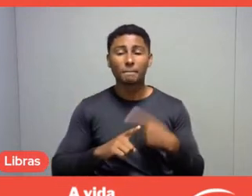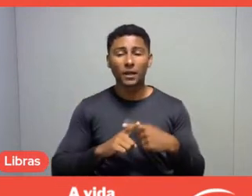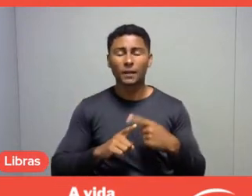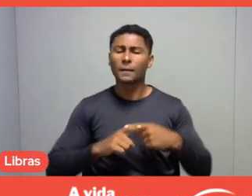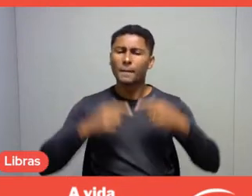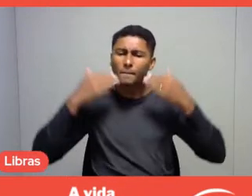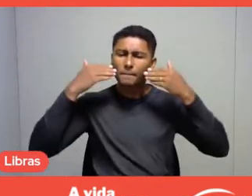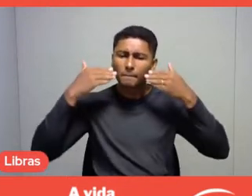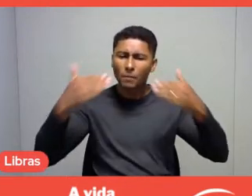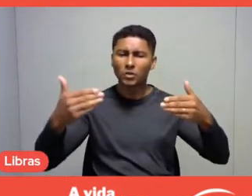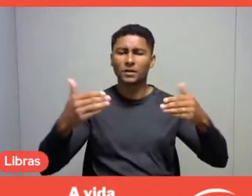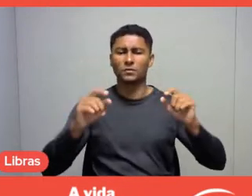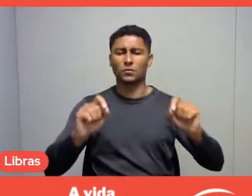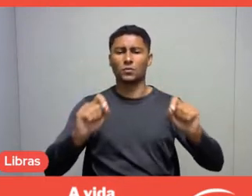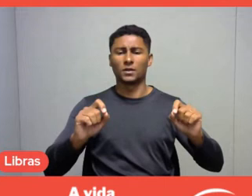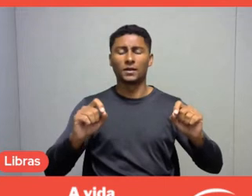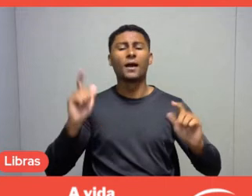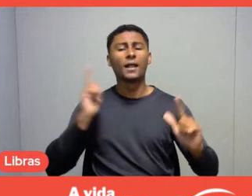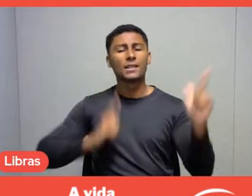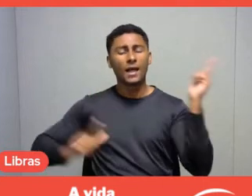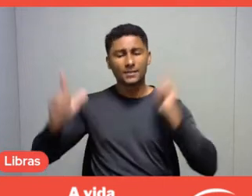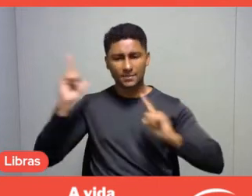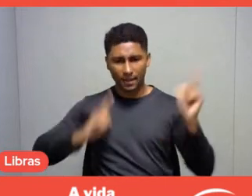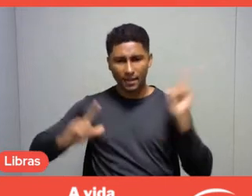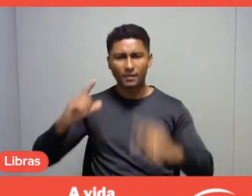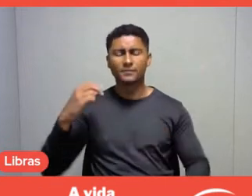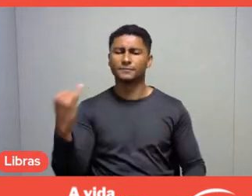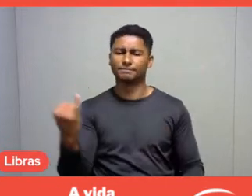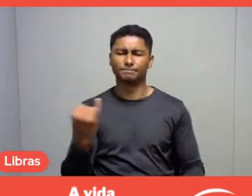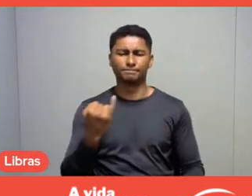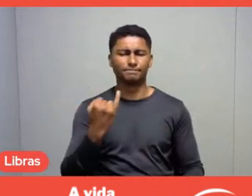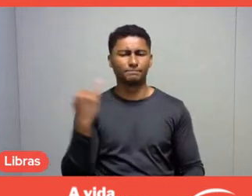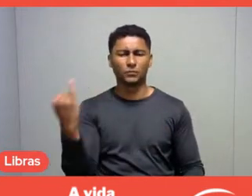how important our performance is, that it is key.